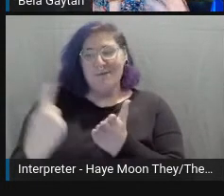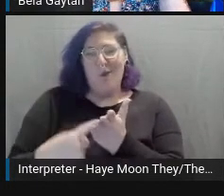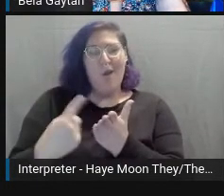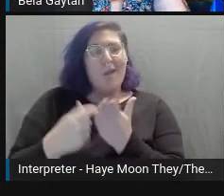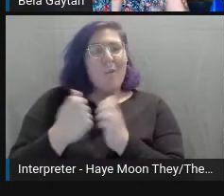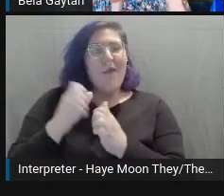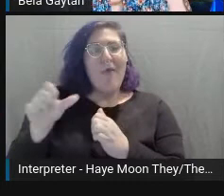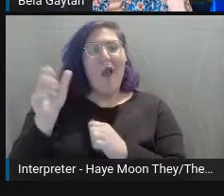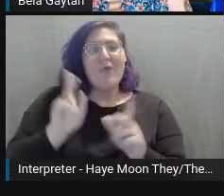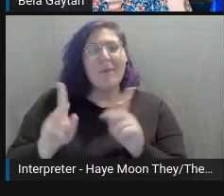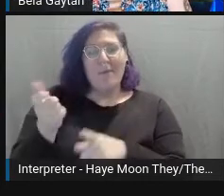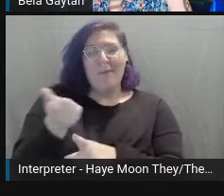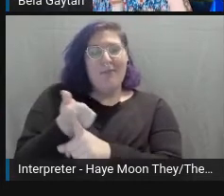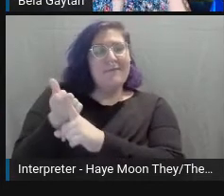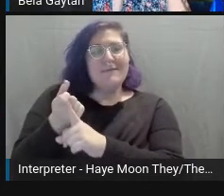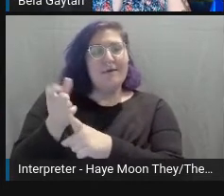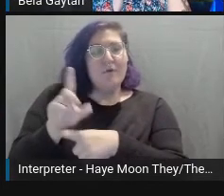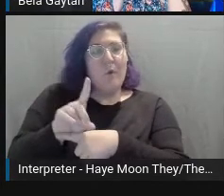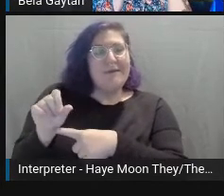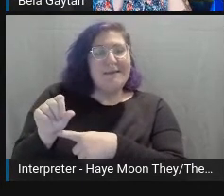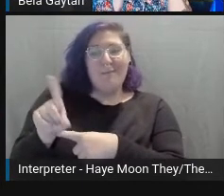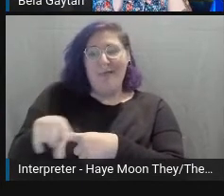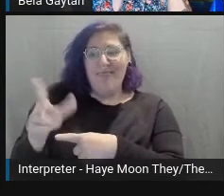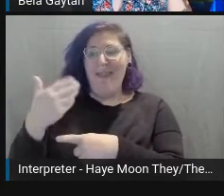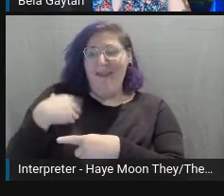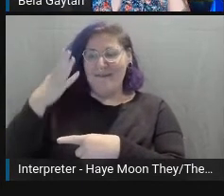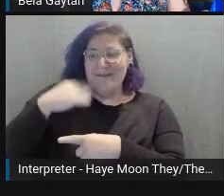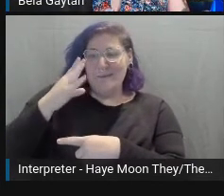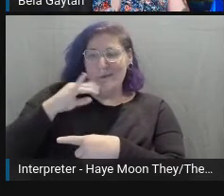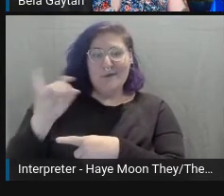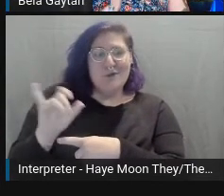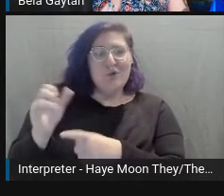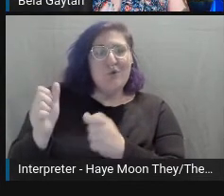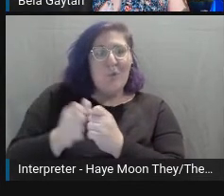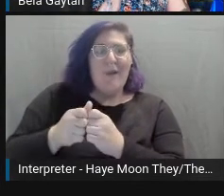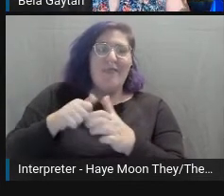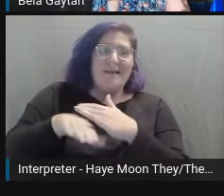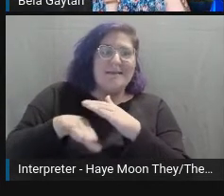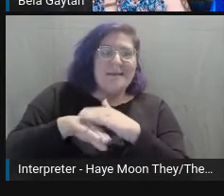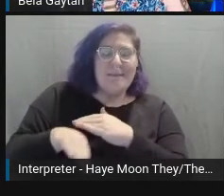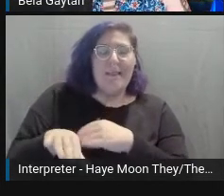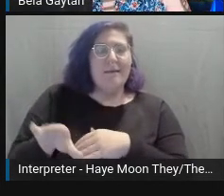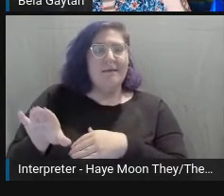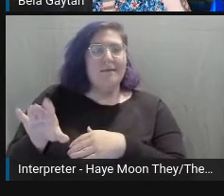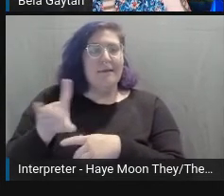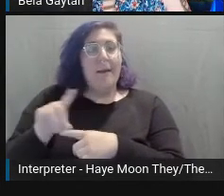in inaccessibility and disability because we're experts.